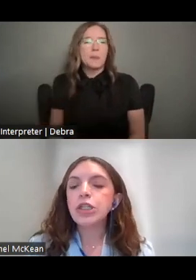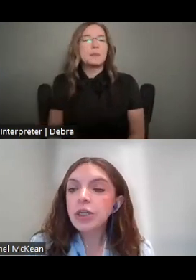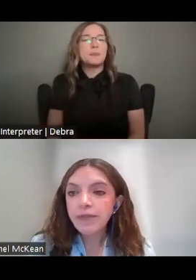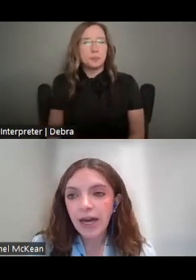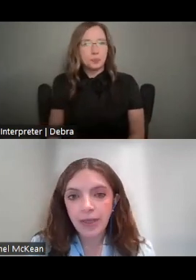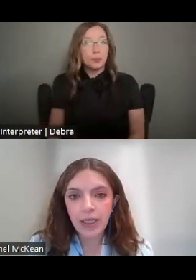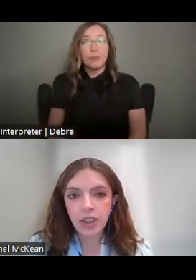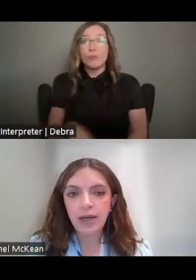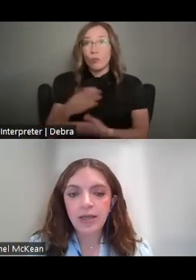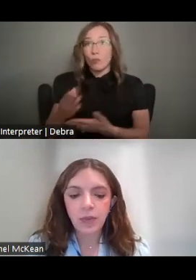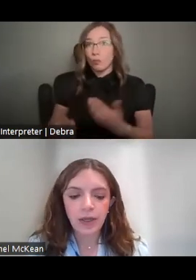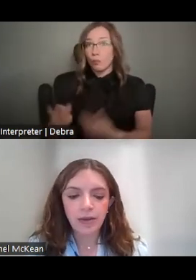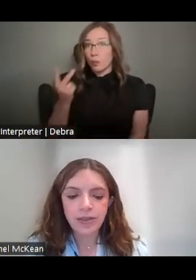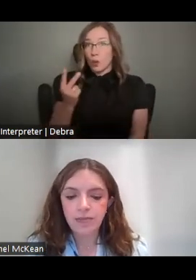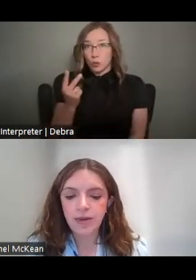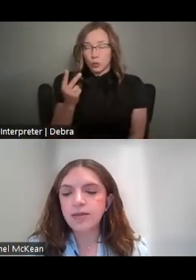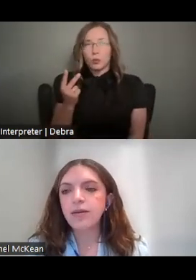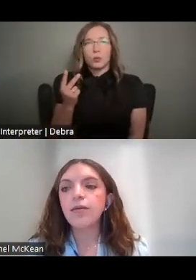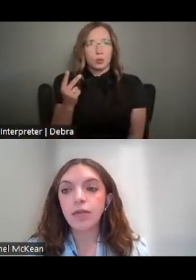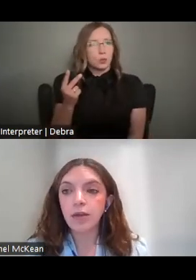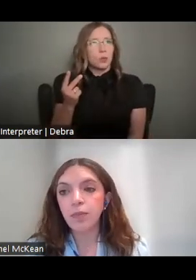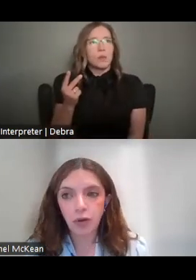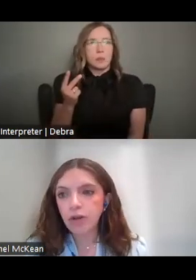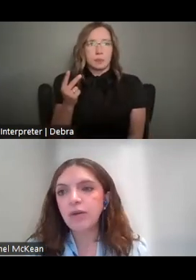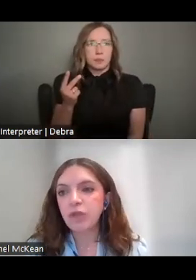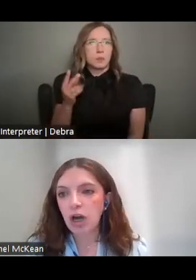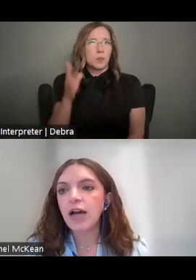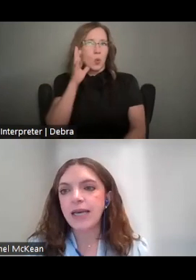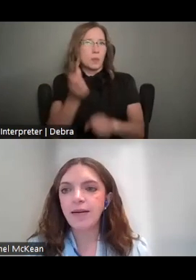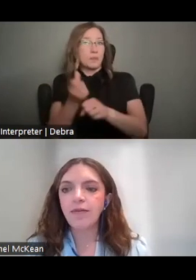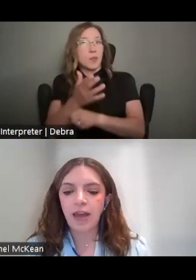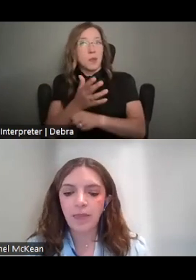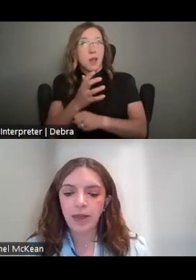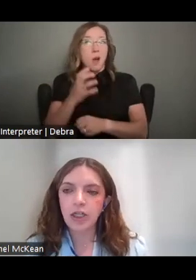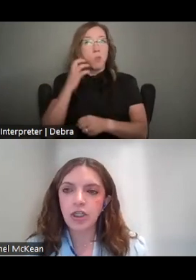PART TWO OF THE APPLICATION IS WHERE YOU'LL SUBMIT THE BULK OF CONTENT OF THE APPLICATION